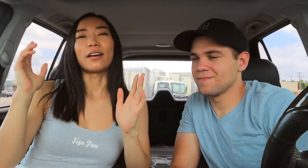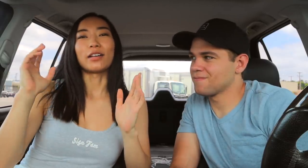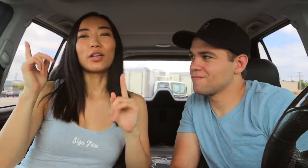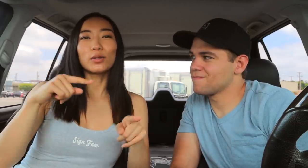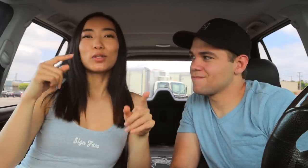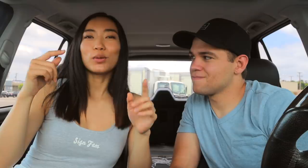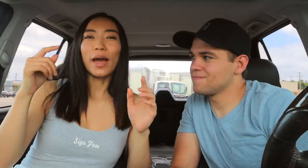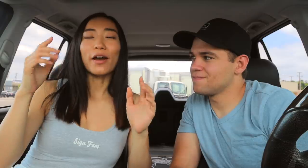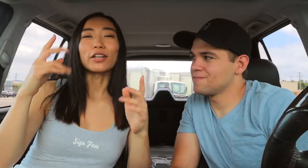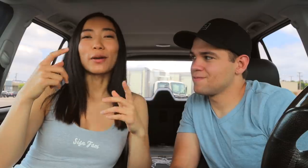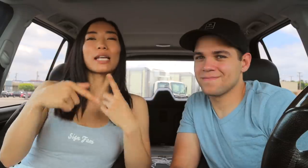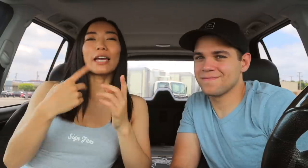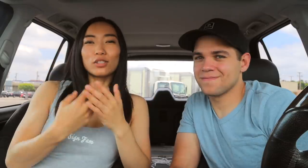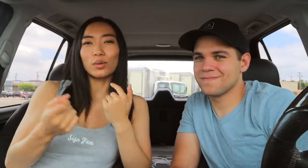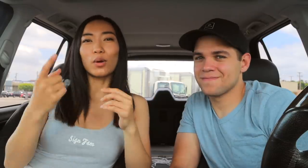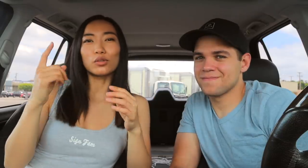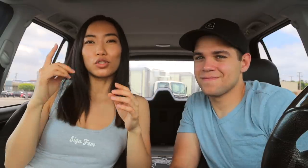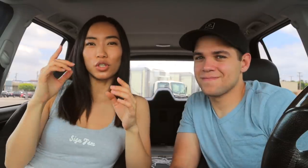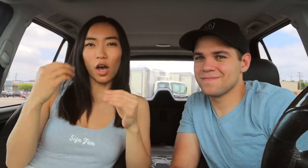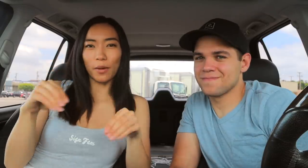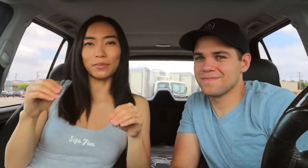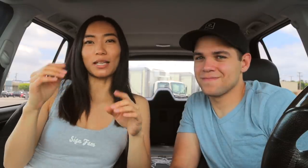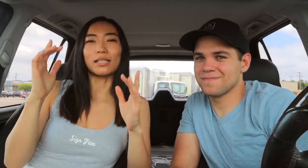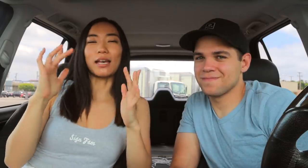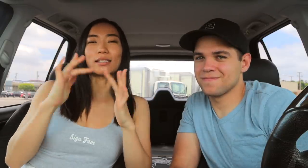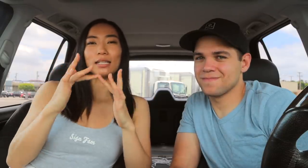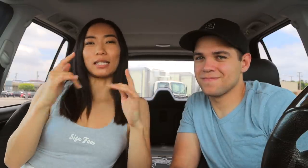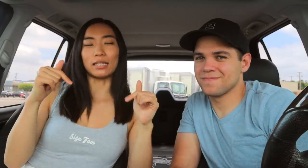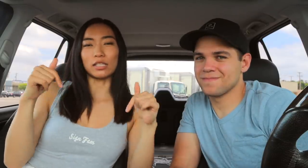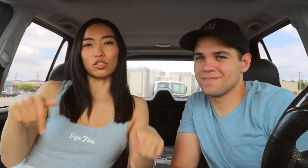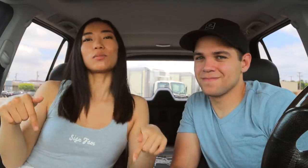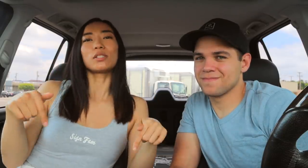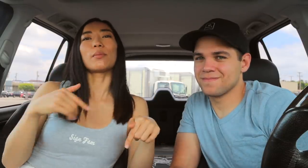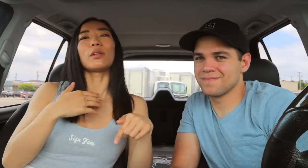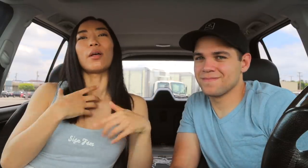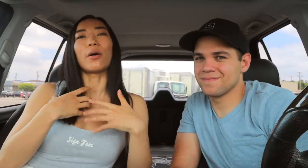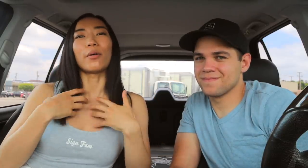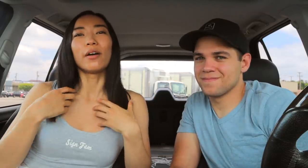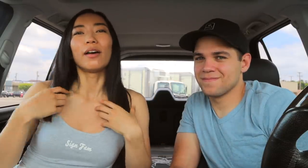go to our Sign Duo shop that has a link in the description down below